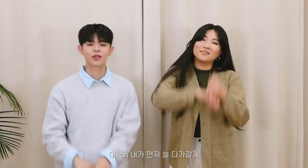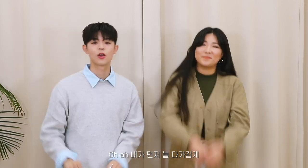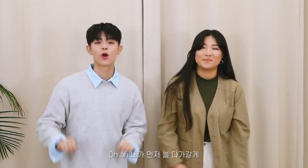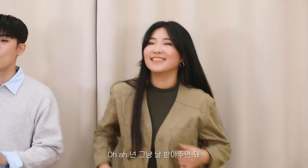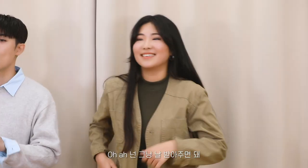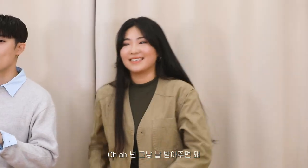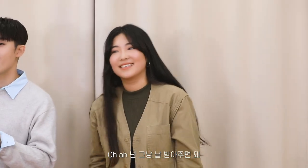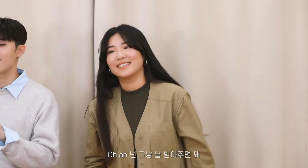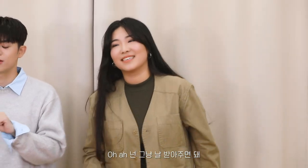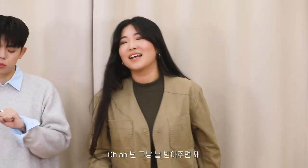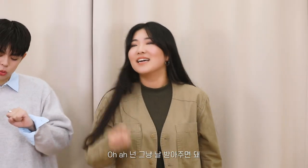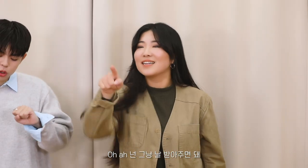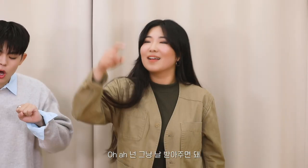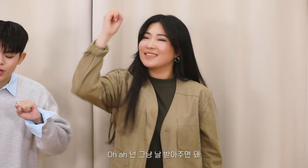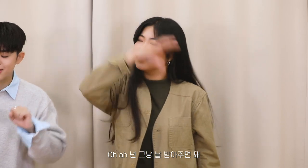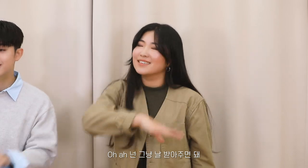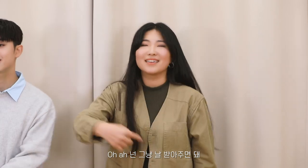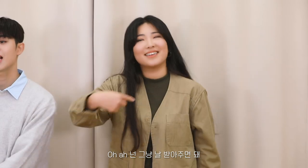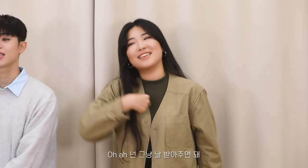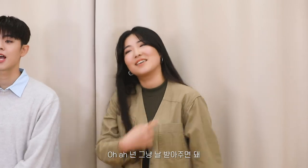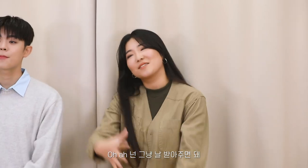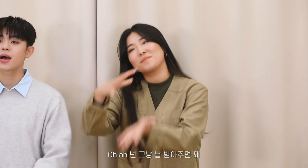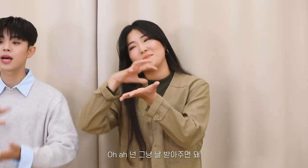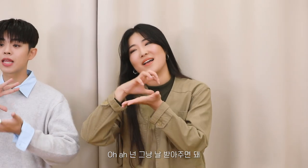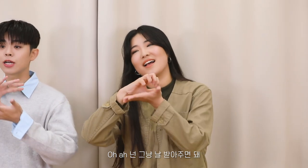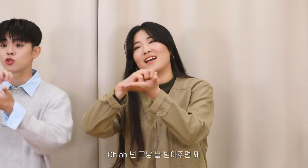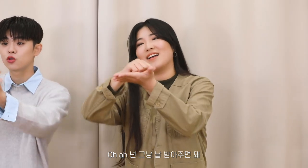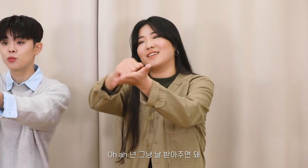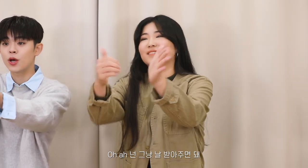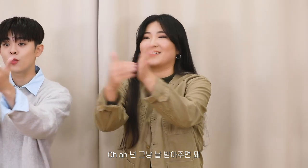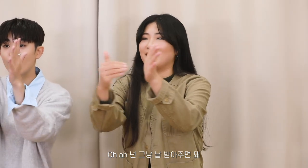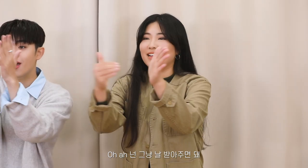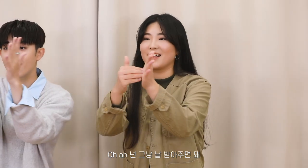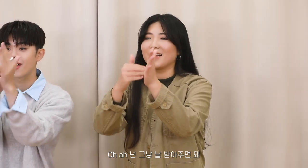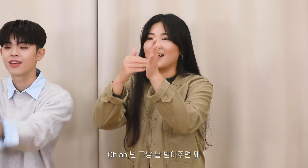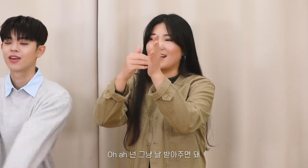Oh ah you just accept me